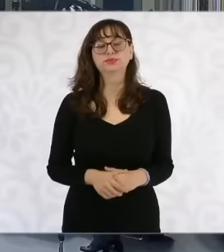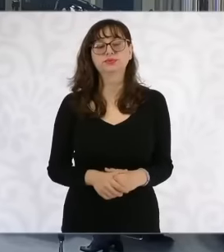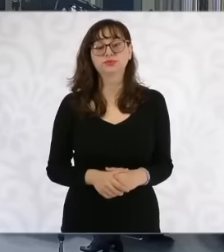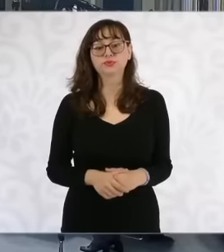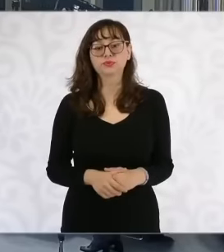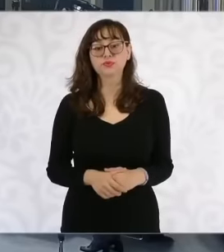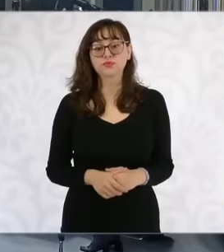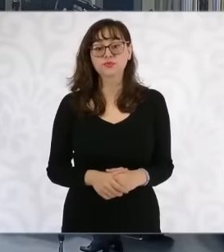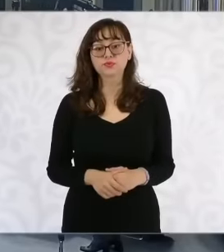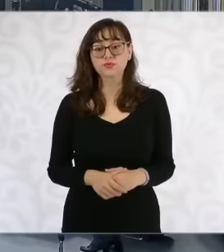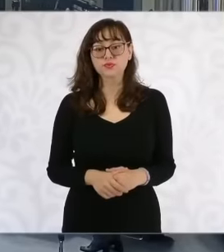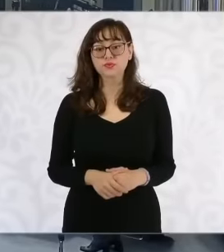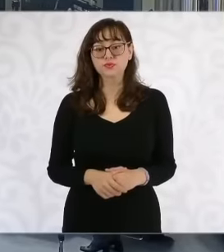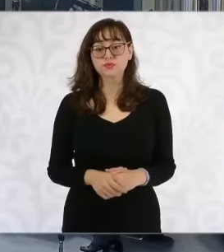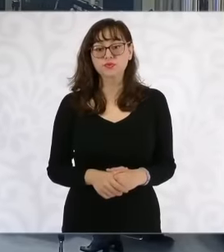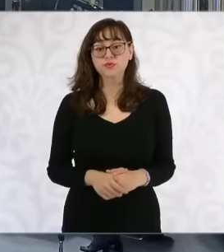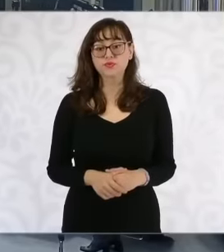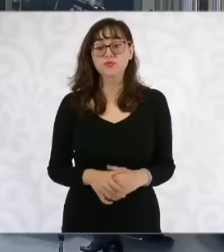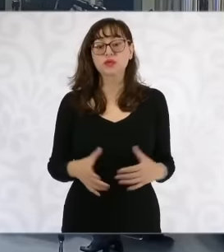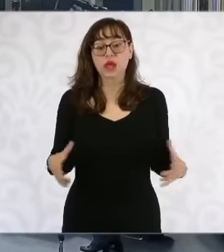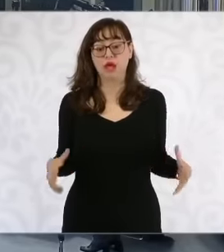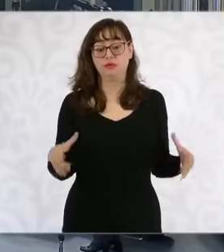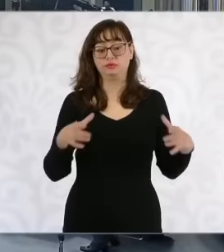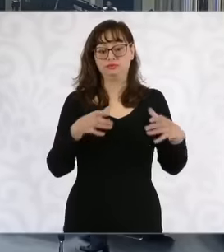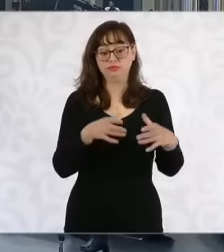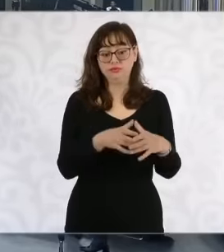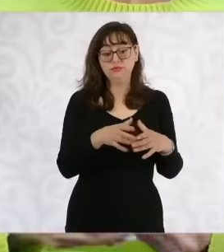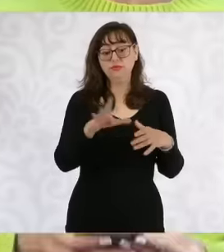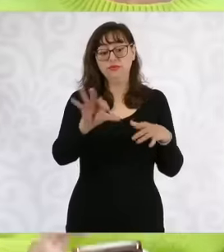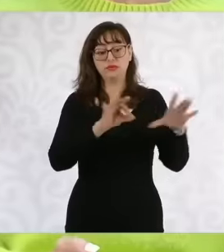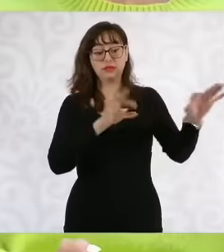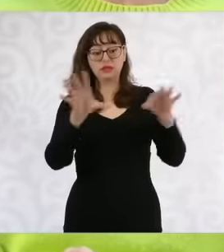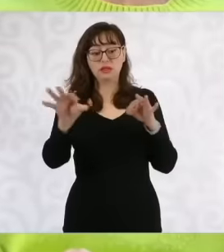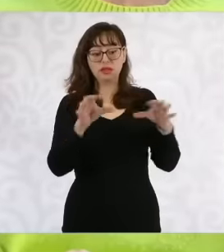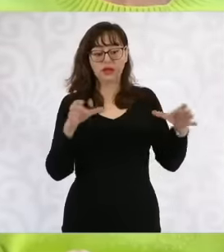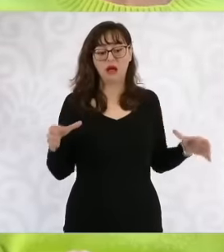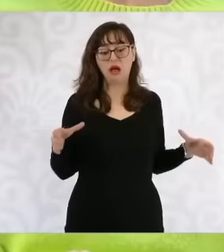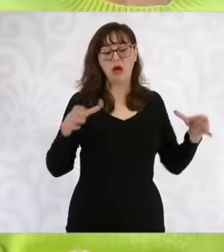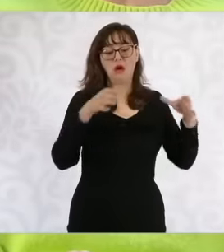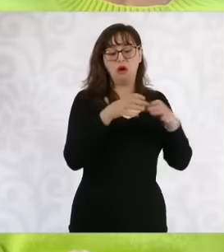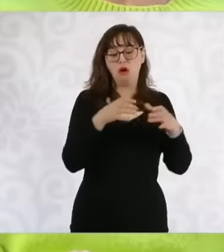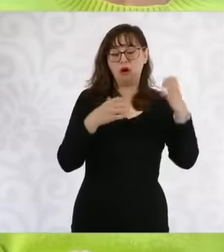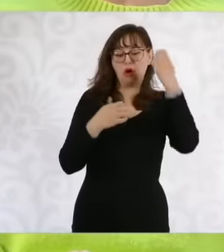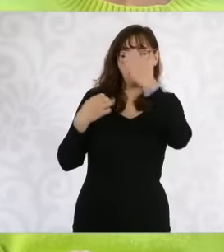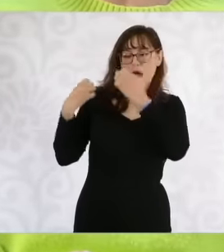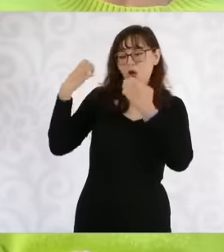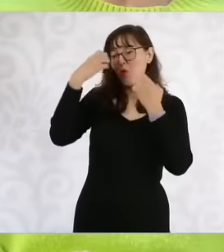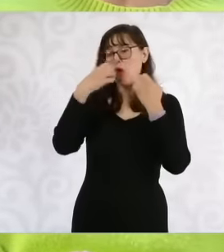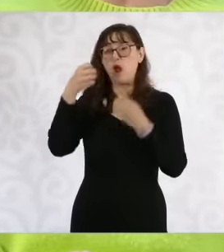partisan profiles within the evaluation committee, which has raised doubts about its impartiality. How do